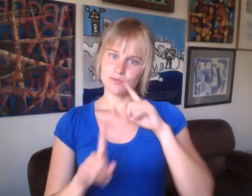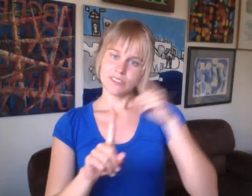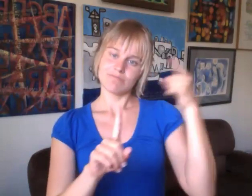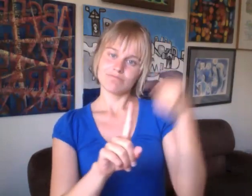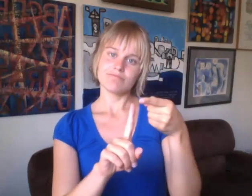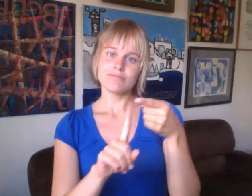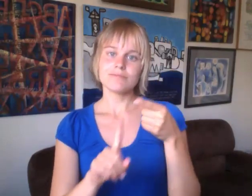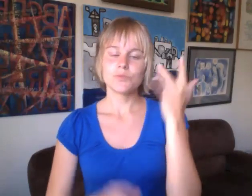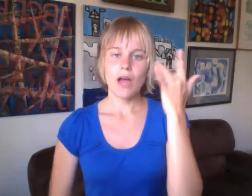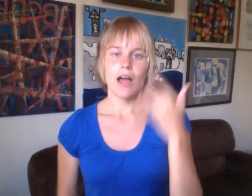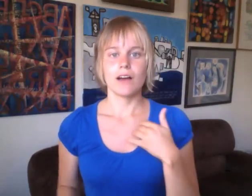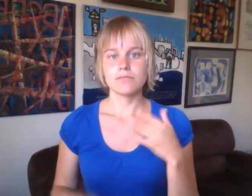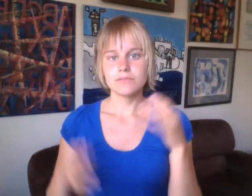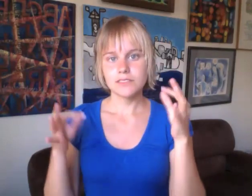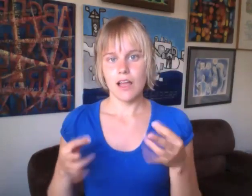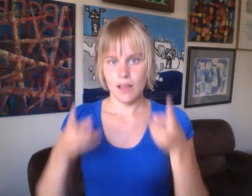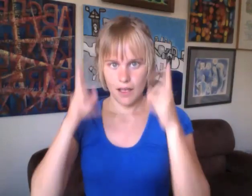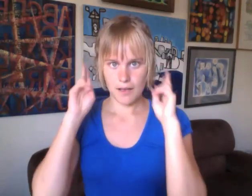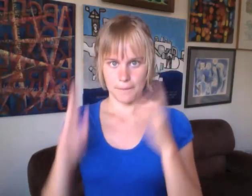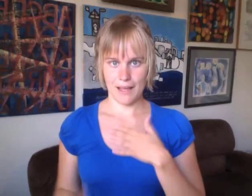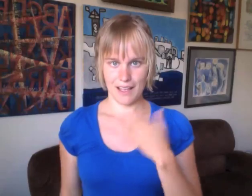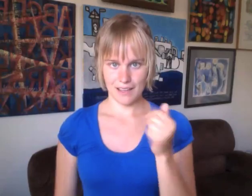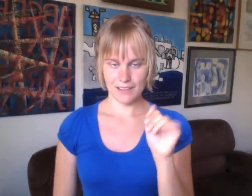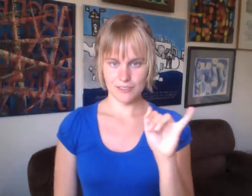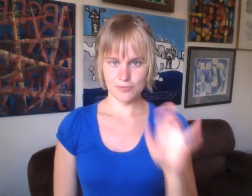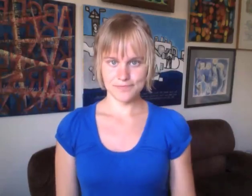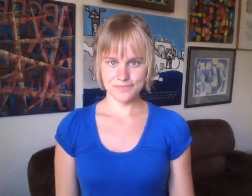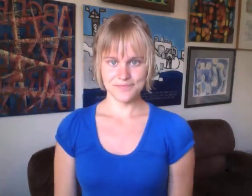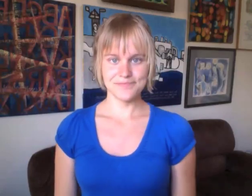So now you know why I decided to cut my hair.